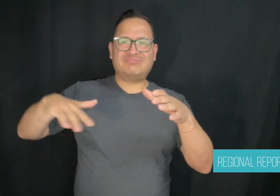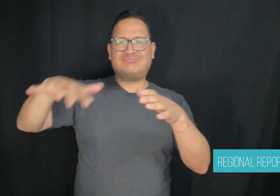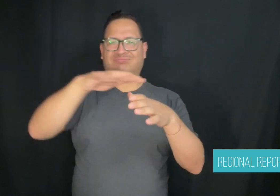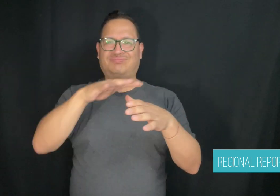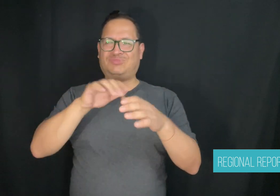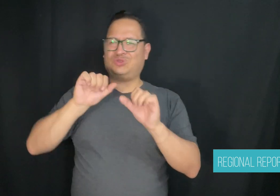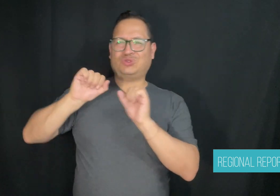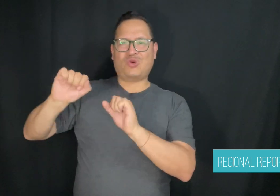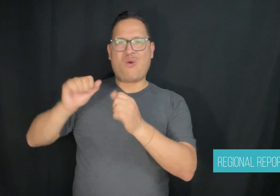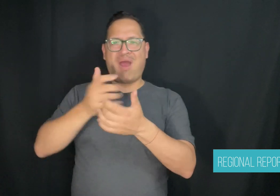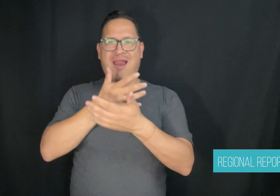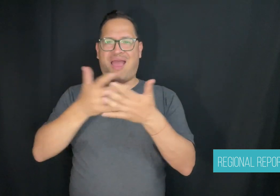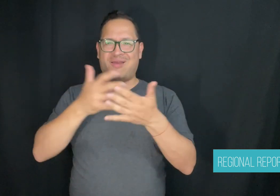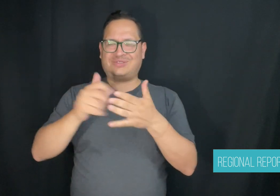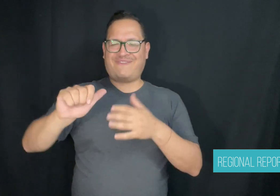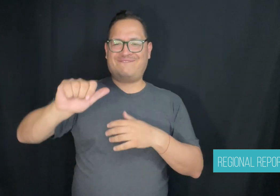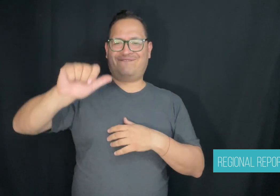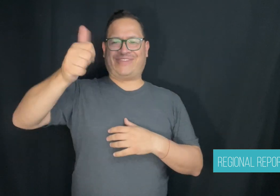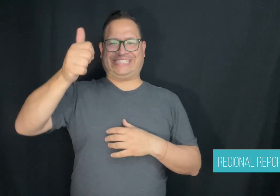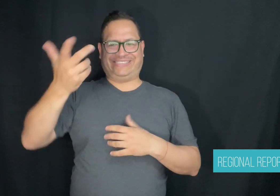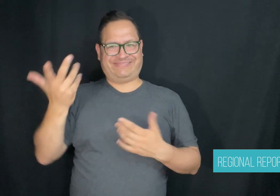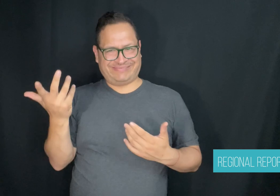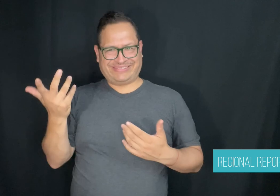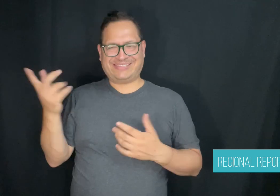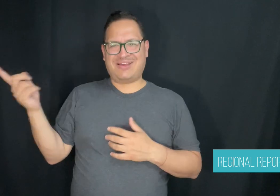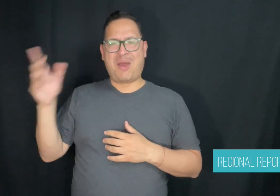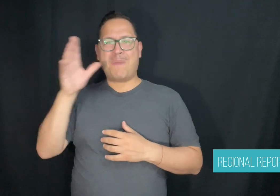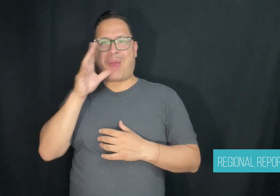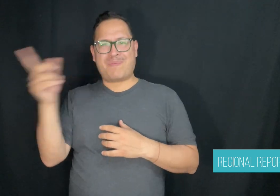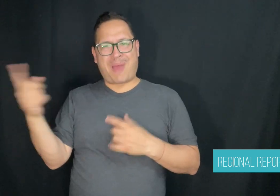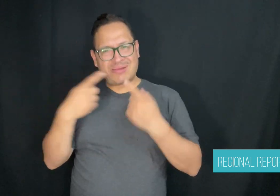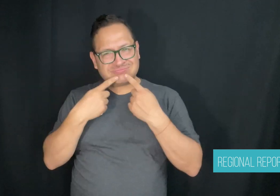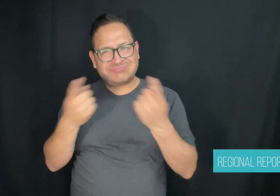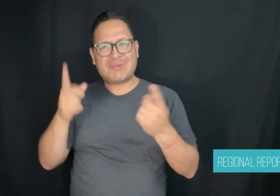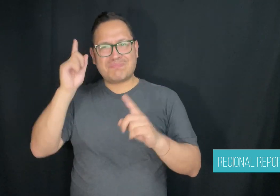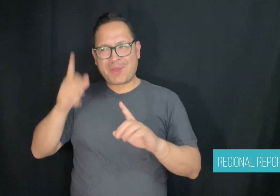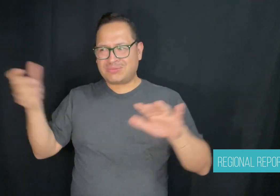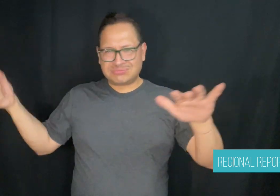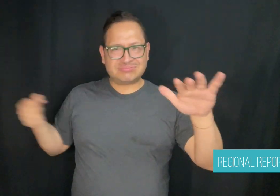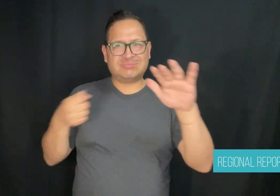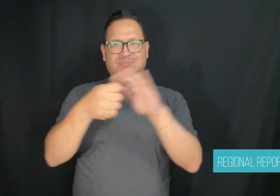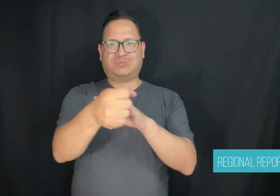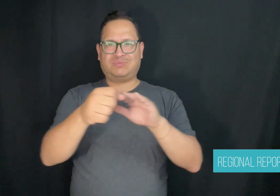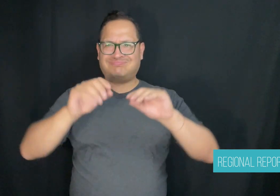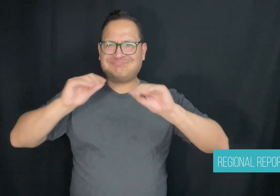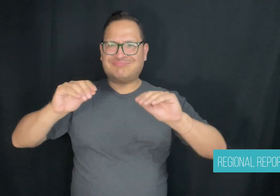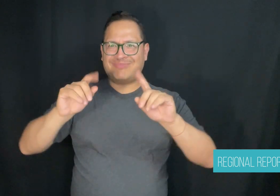Heather said that this person was able to fill in the blanks